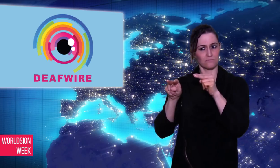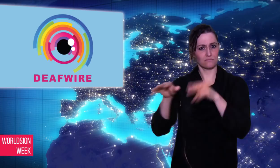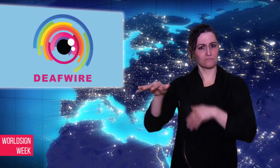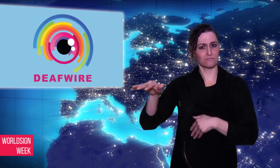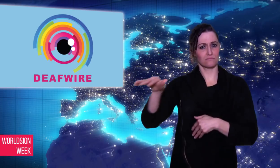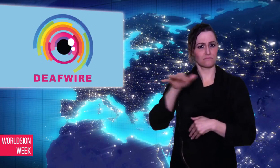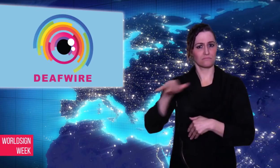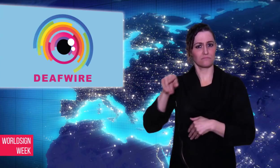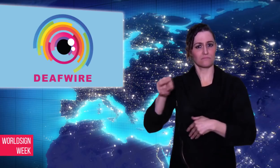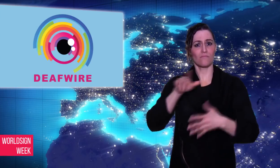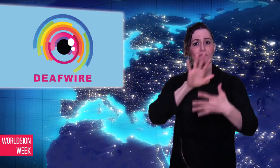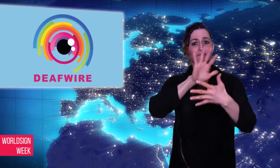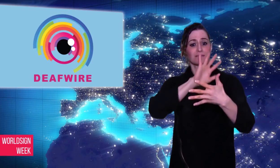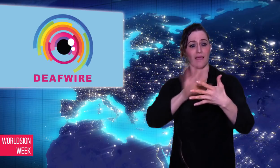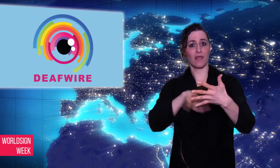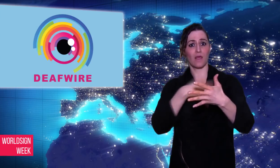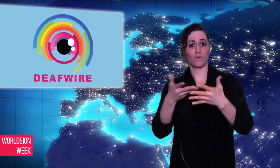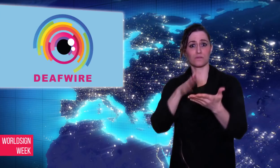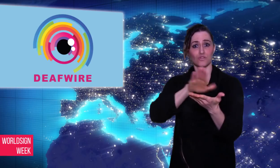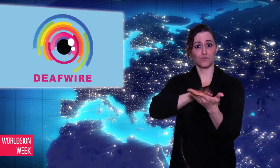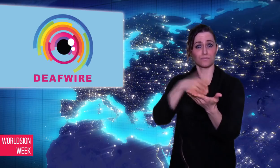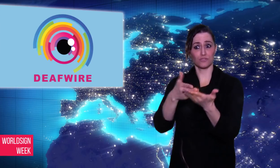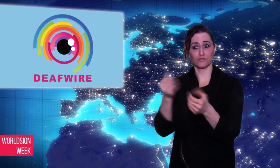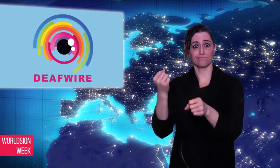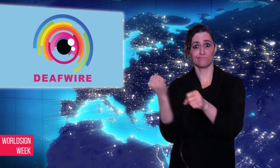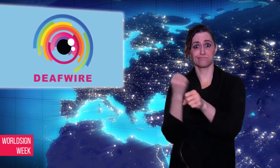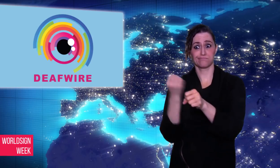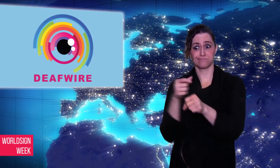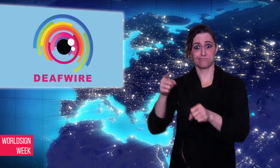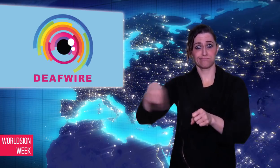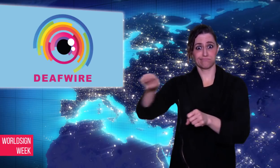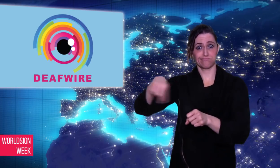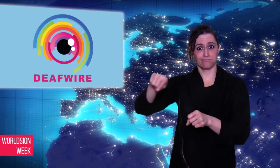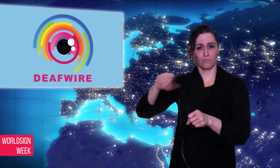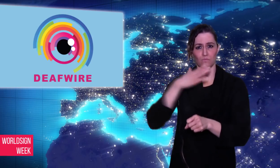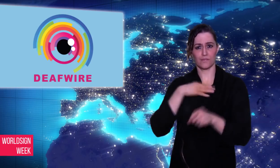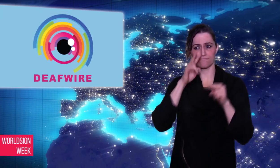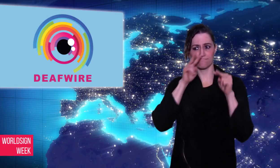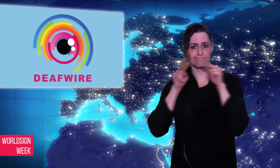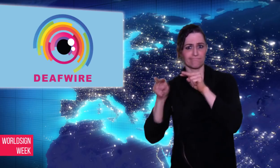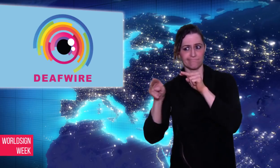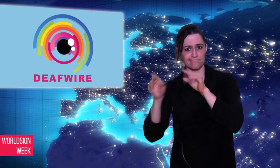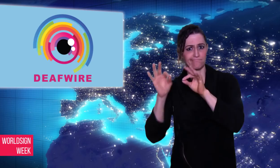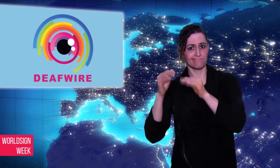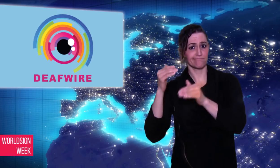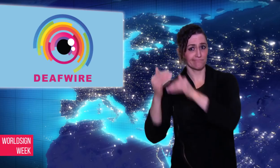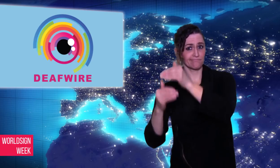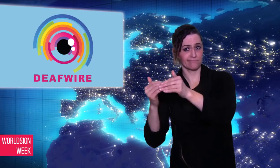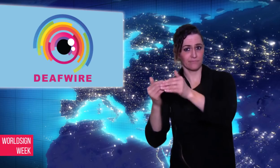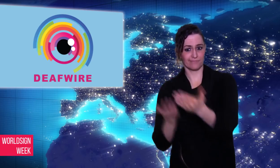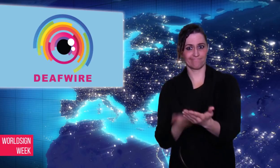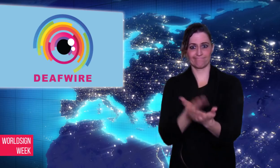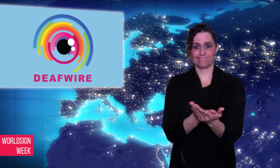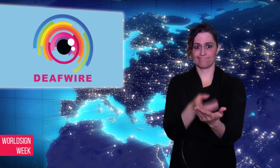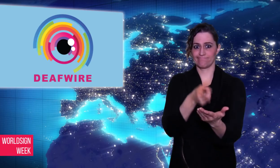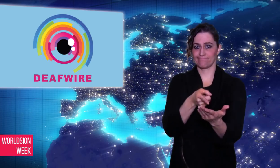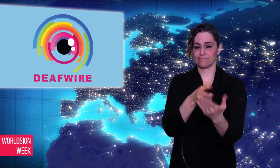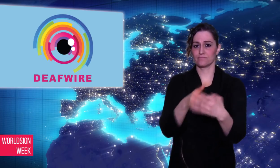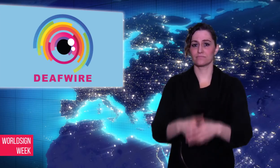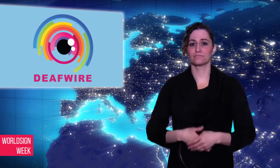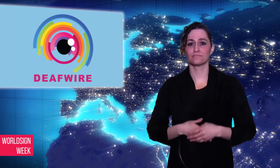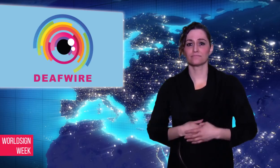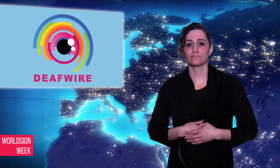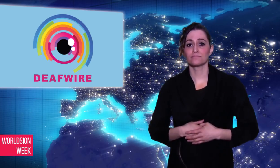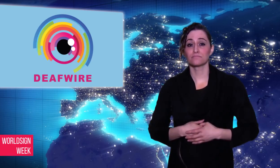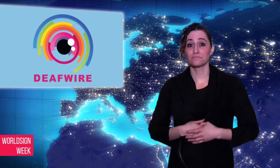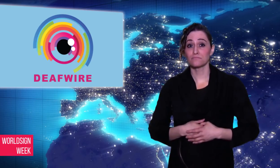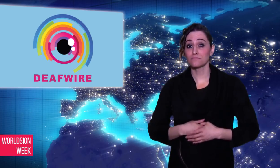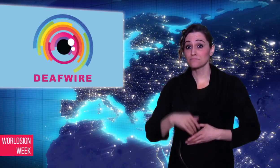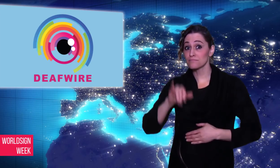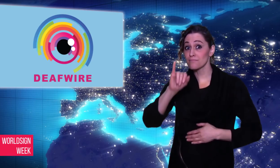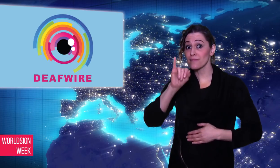regulate Sign Language Interpreters. If